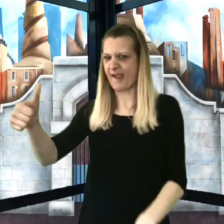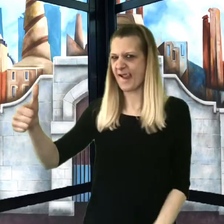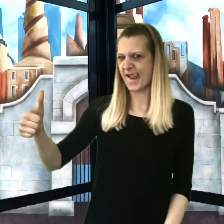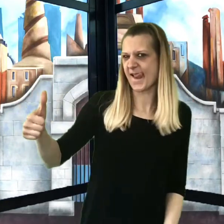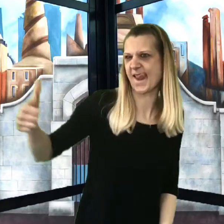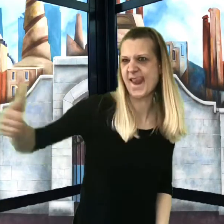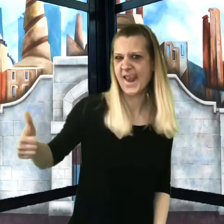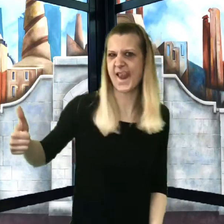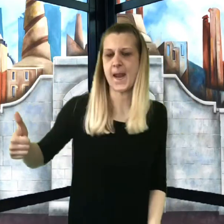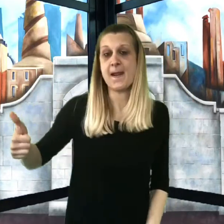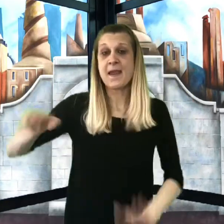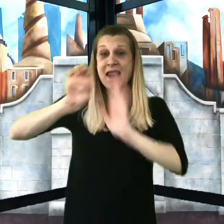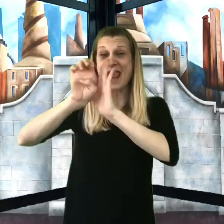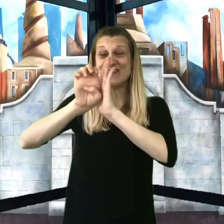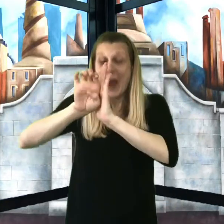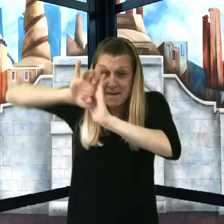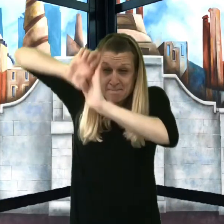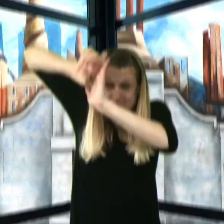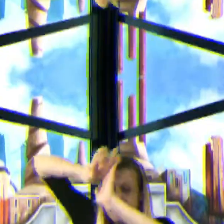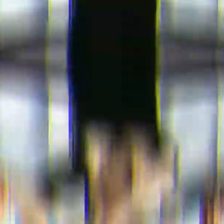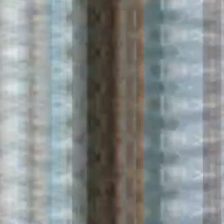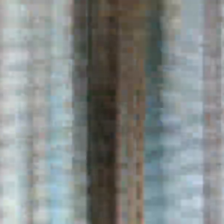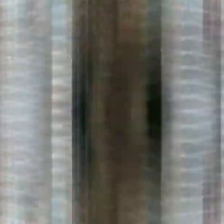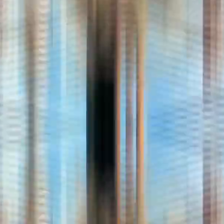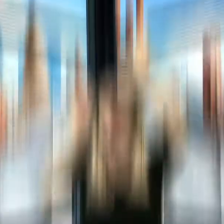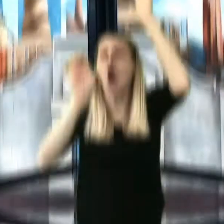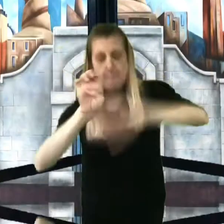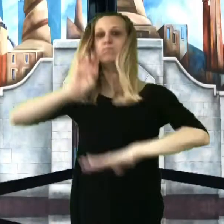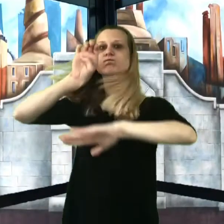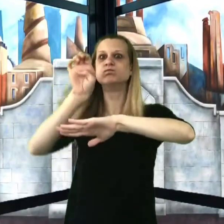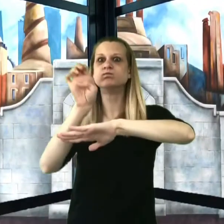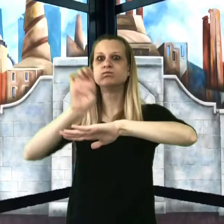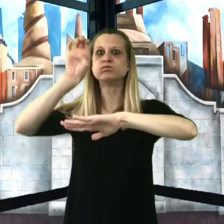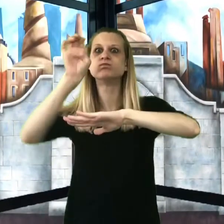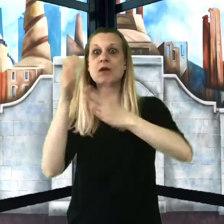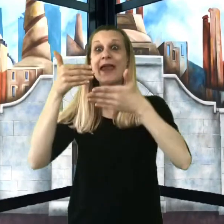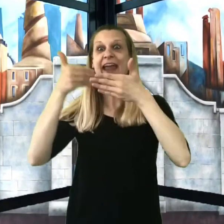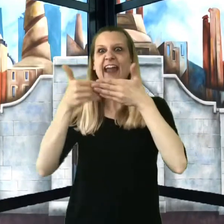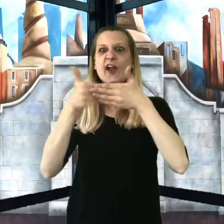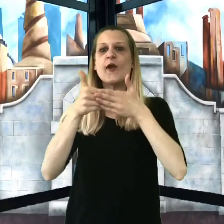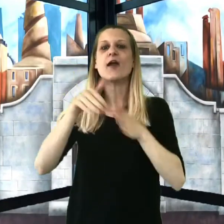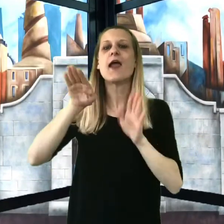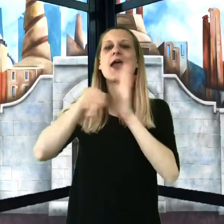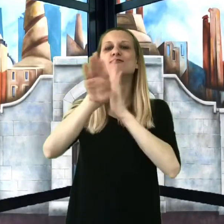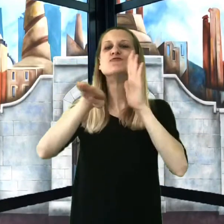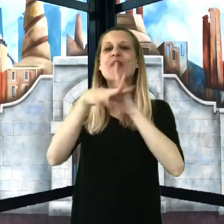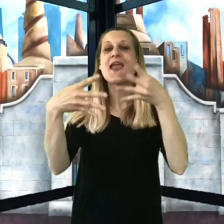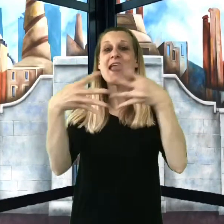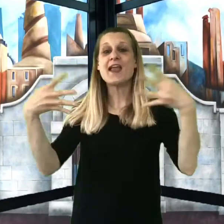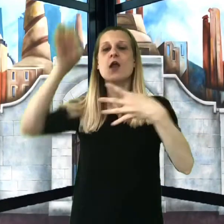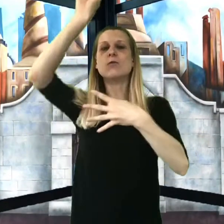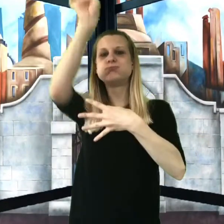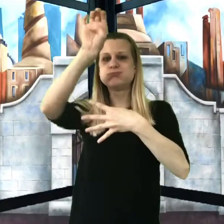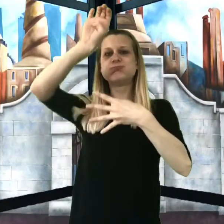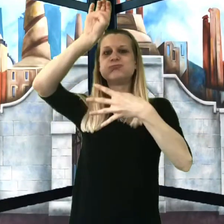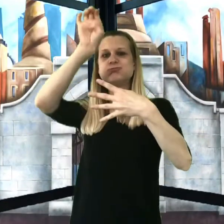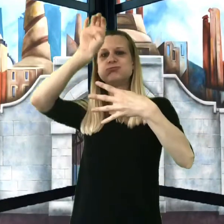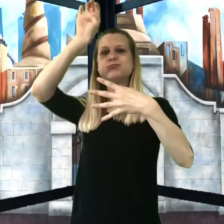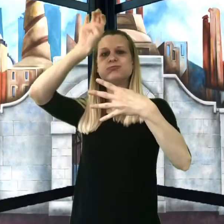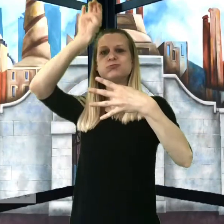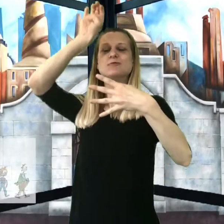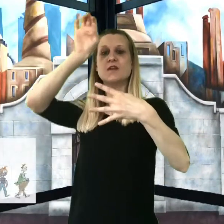He pressed a different button, and the lift dropped lower, and soon it was hovering just above the entrance gates to the factory.